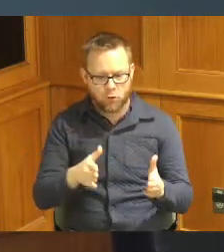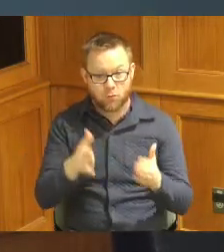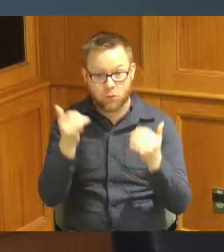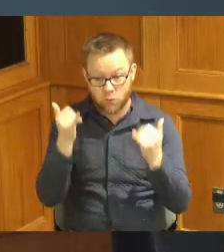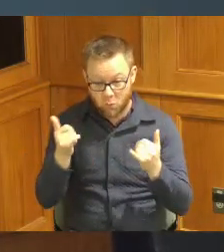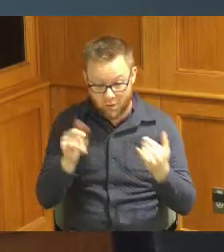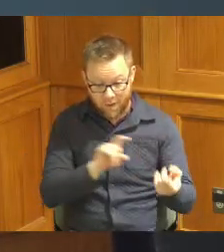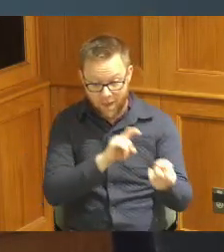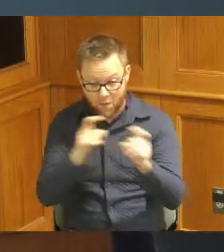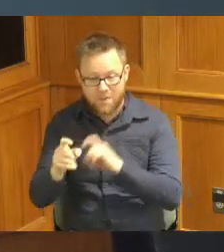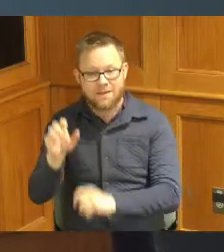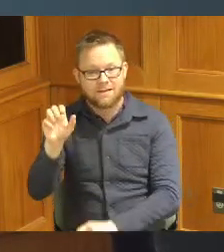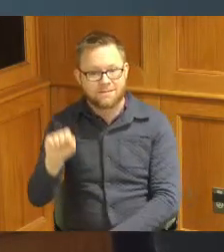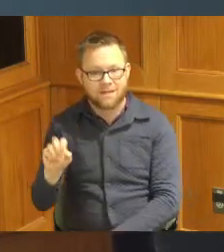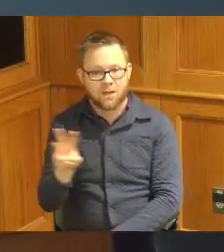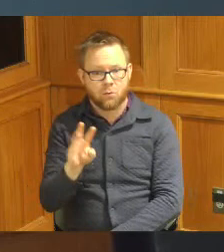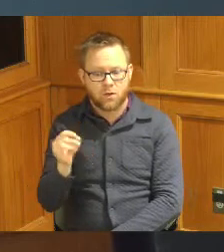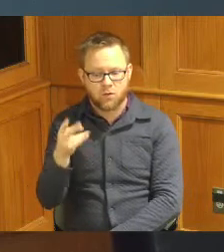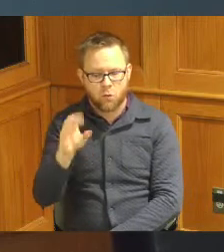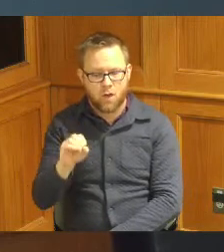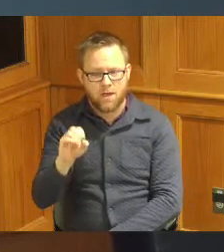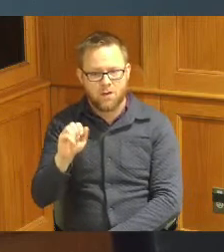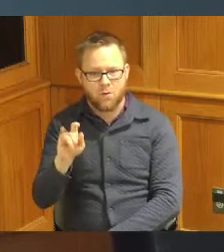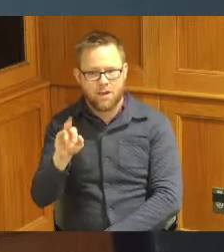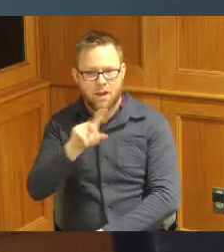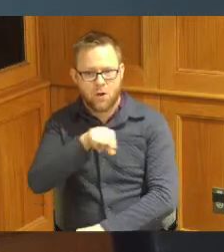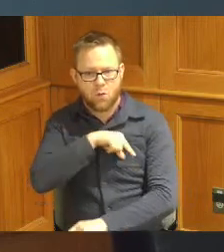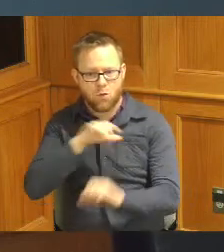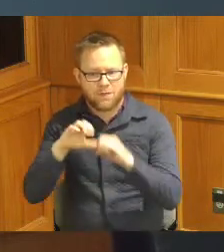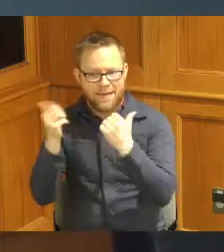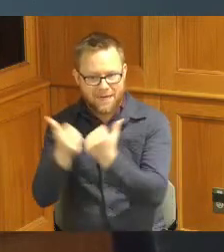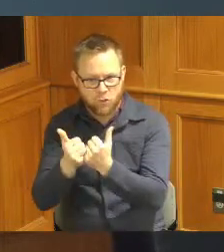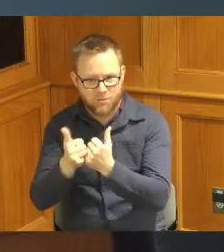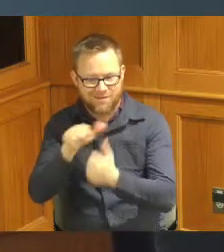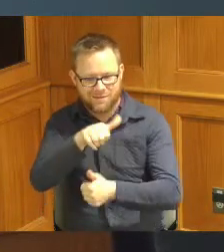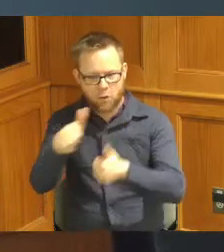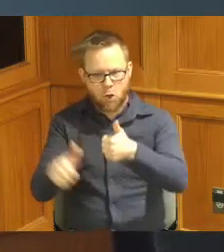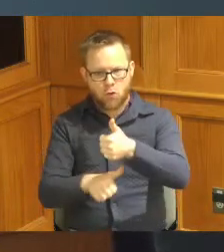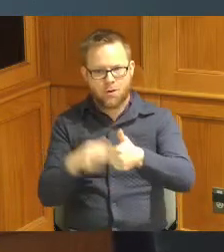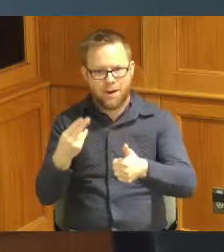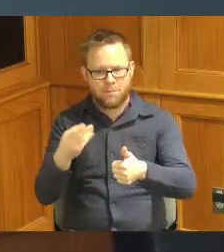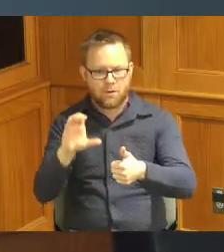Southwest Ohio Air Quality Agency a division of the Hamilton County Environmental Services